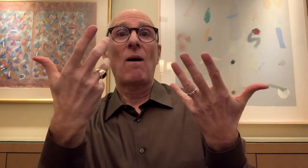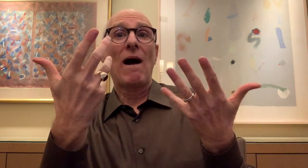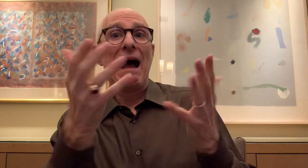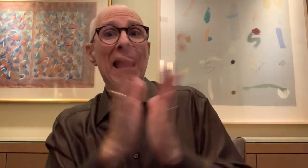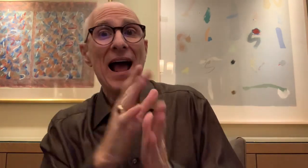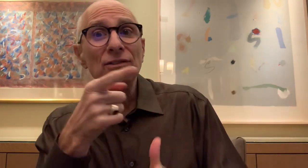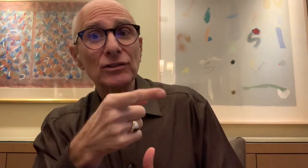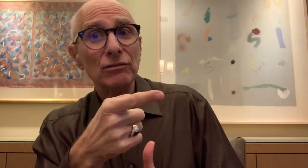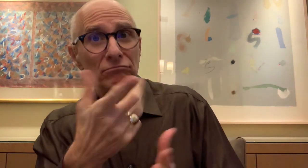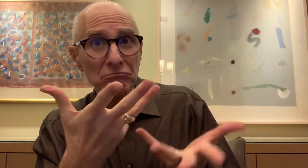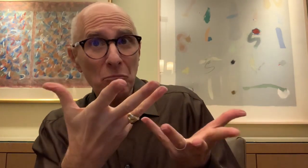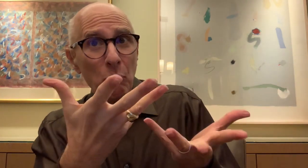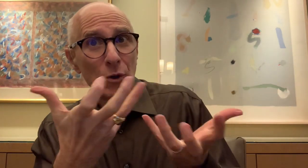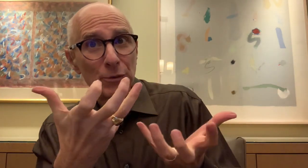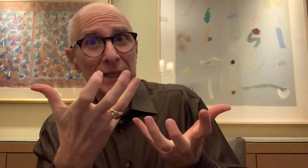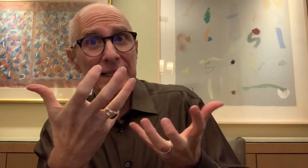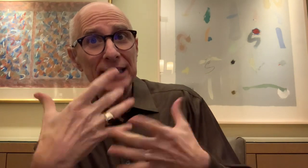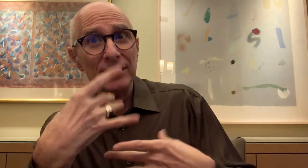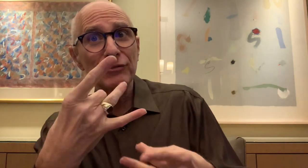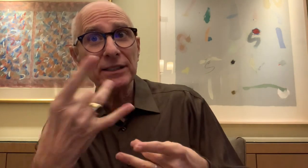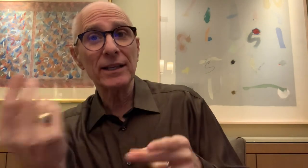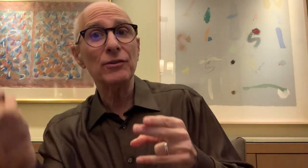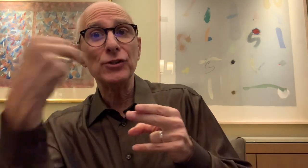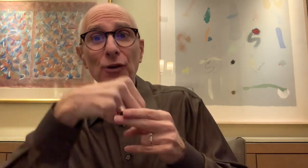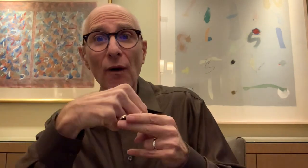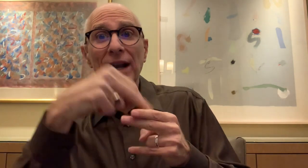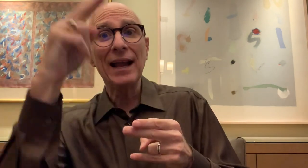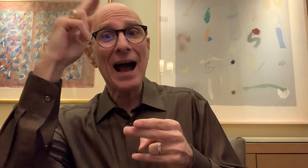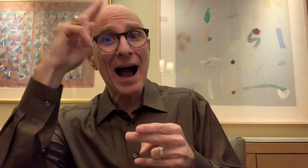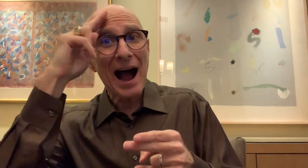So I asked her if she was interested in joining the SDFF committee